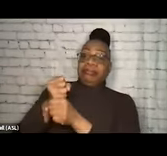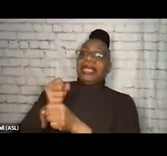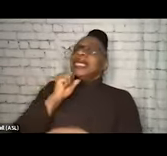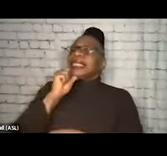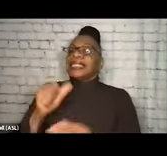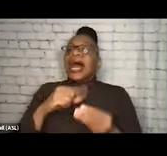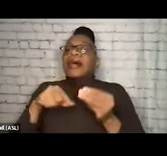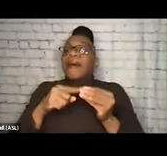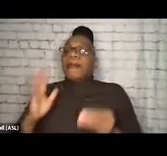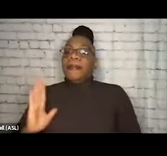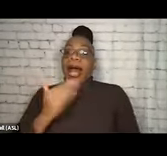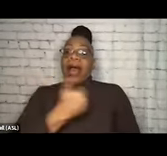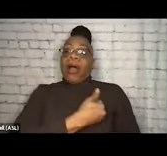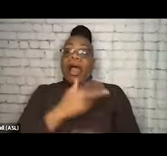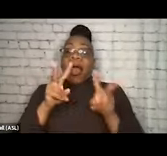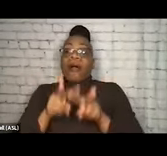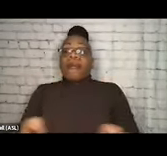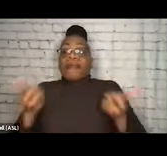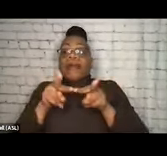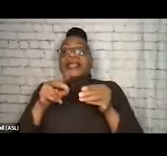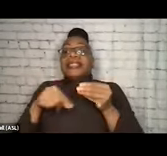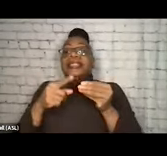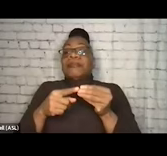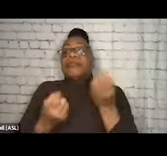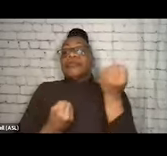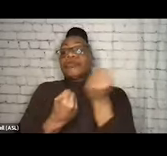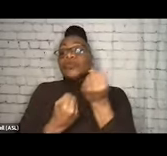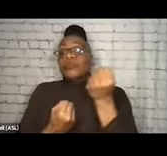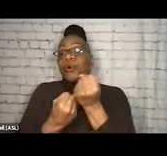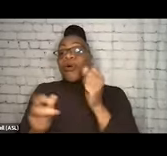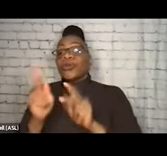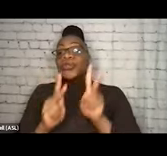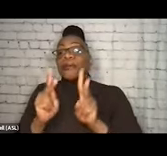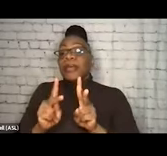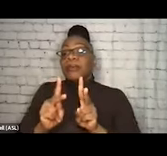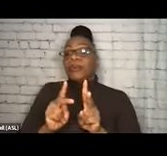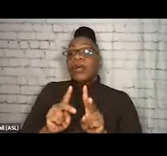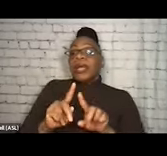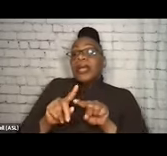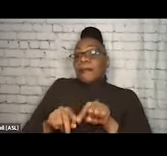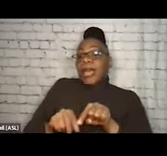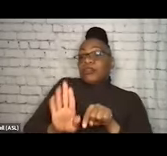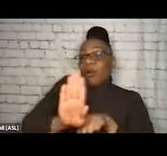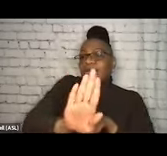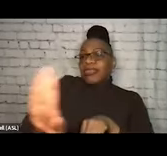It's about supporting people based on their values and meeting them where they're at.